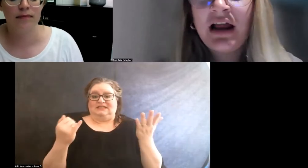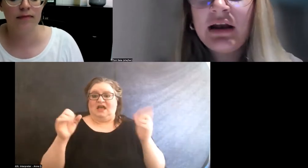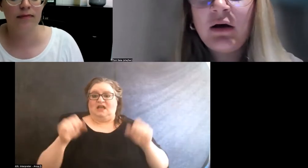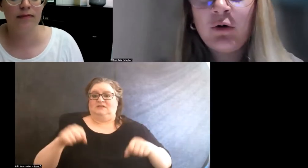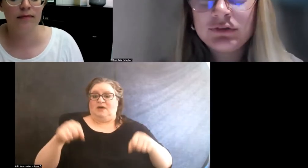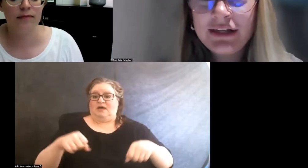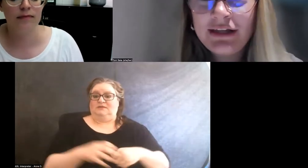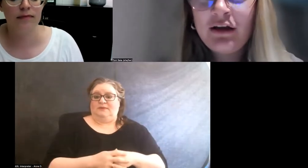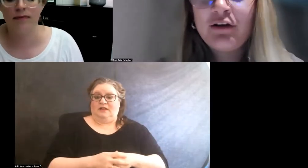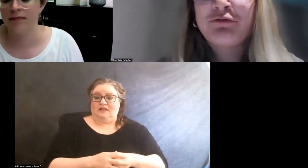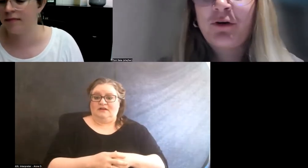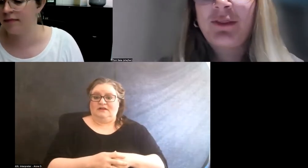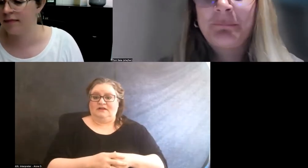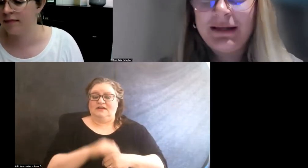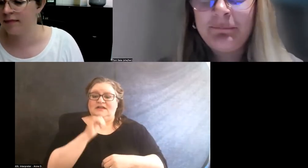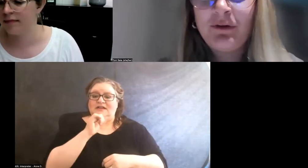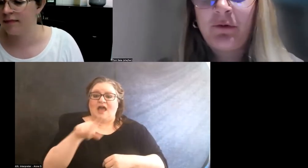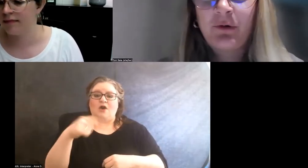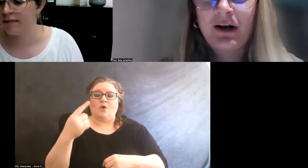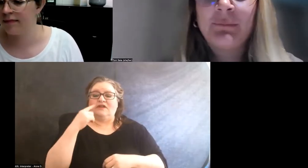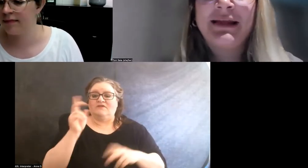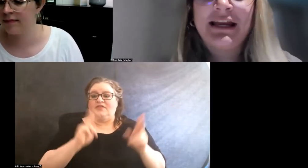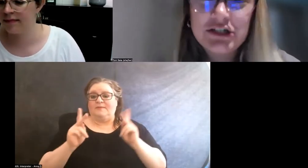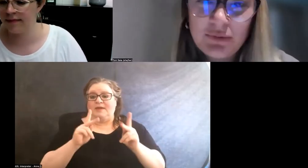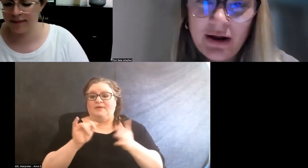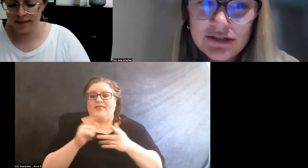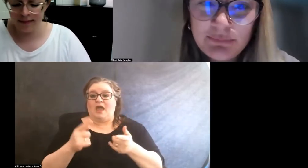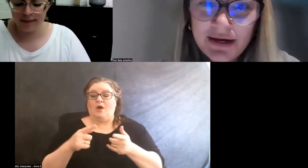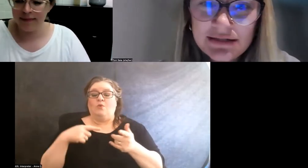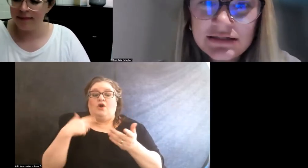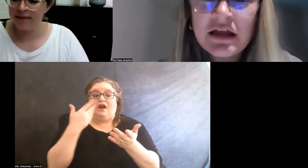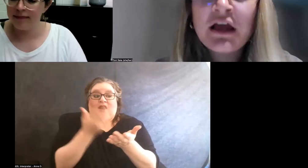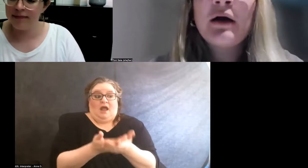not only for the people that were coming into our space,